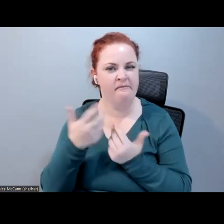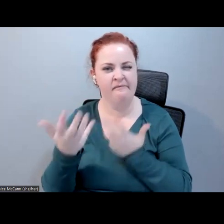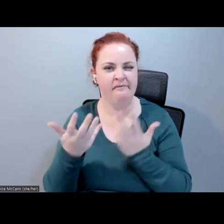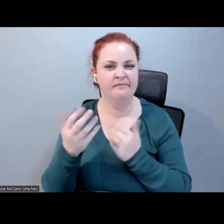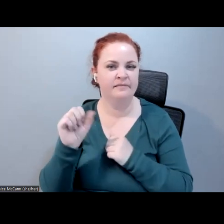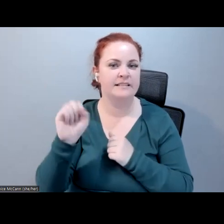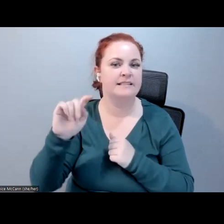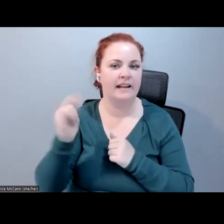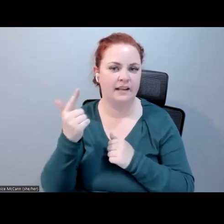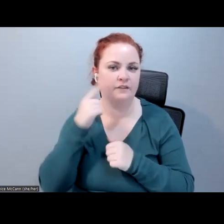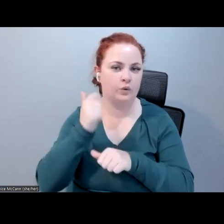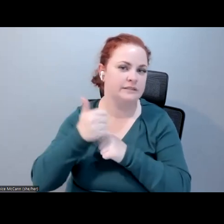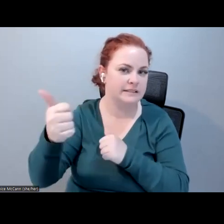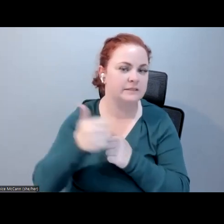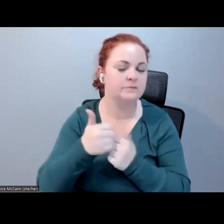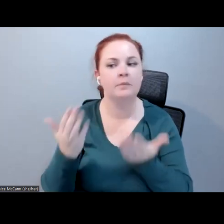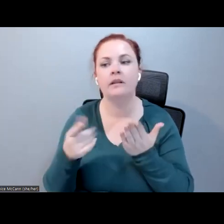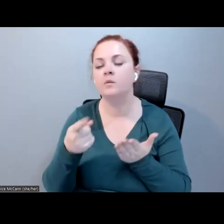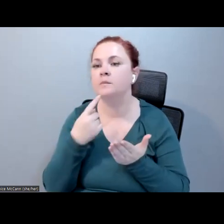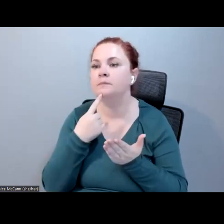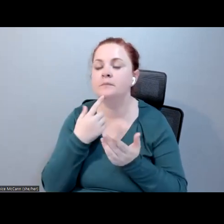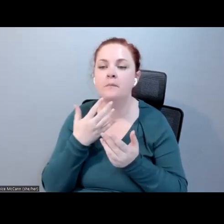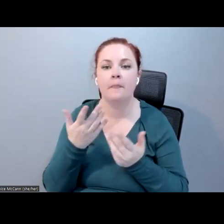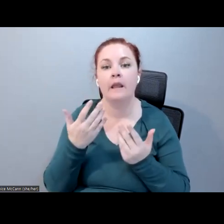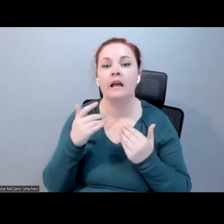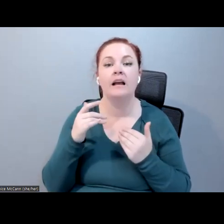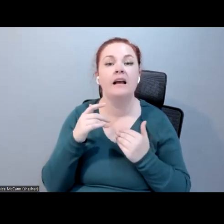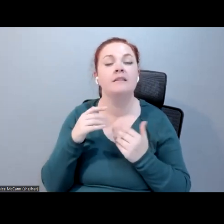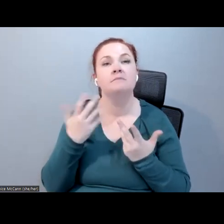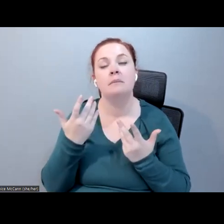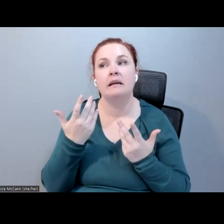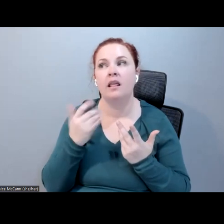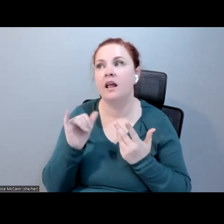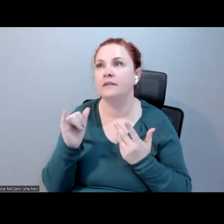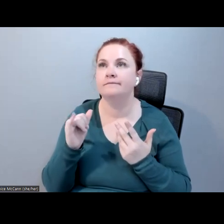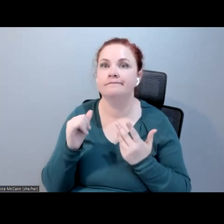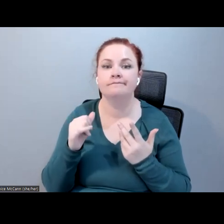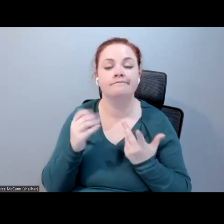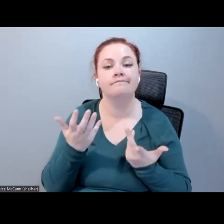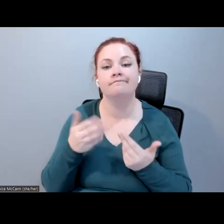say, in the perimeter, maybe I would like to know a couple of